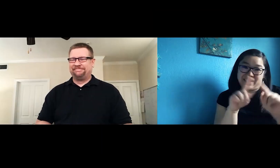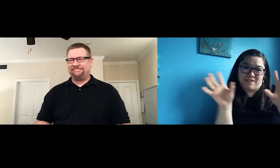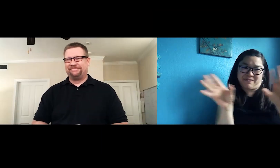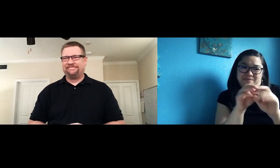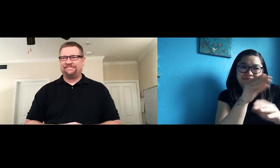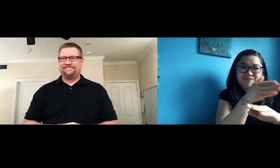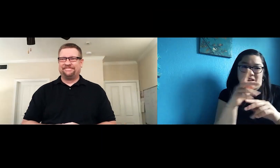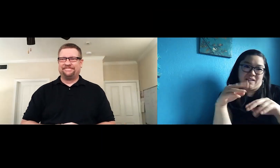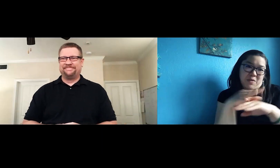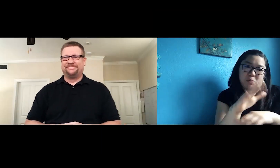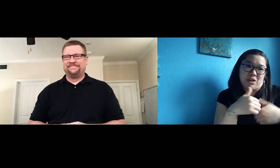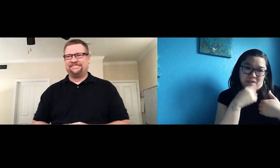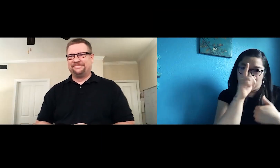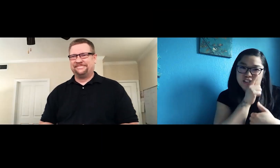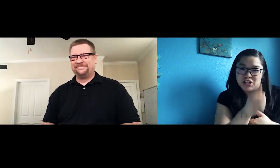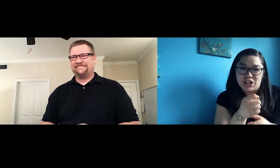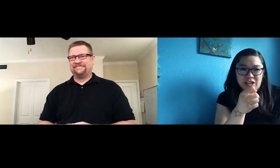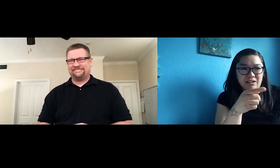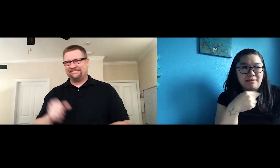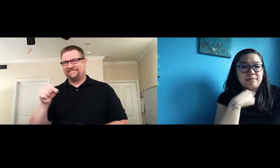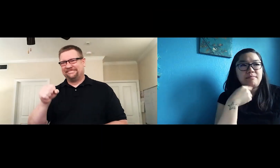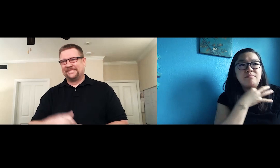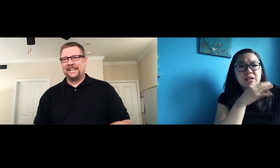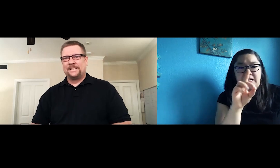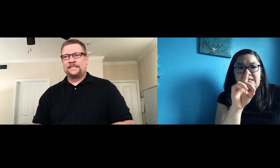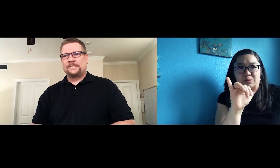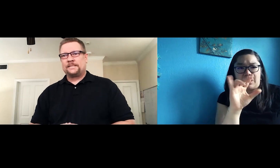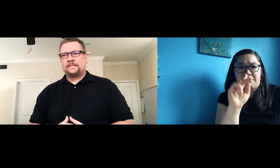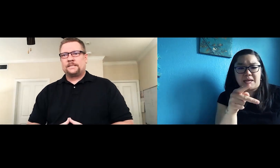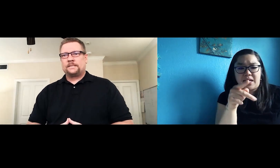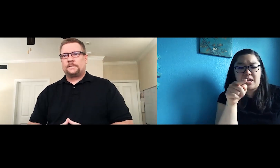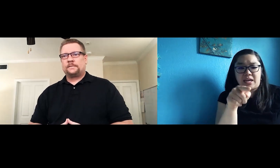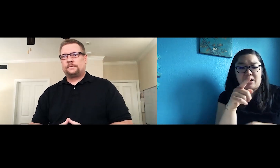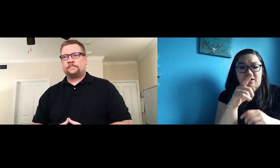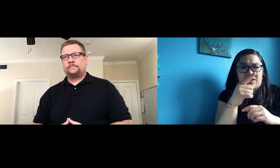And clearly all of that has influenced your life for sure. So, DYDP, is that a